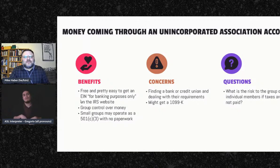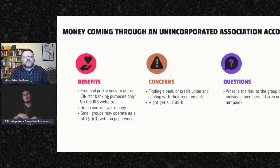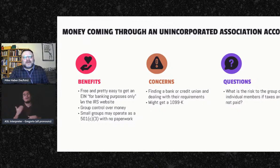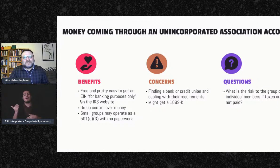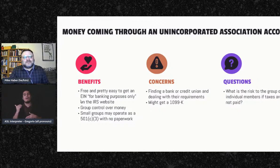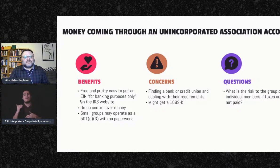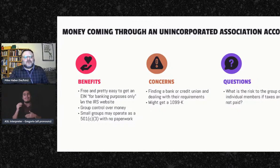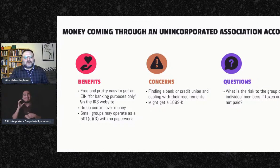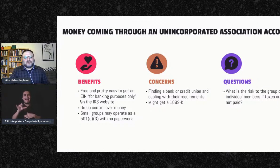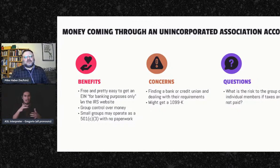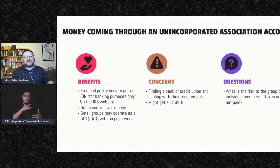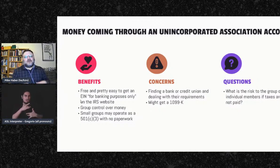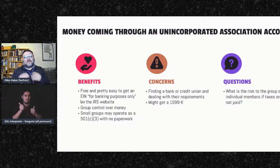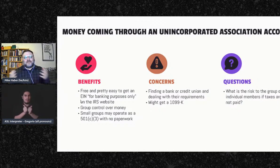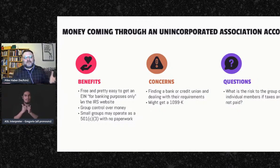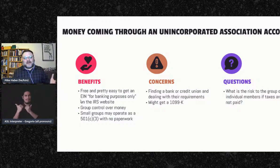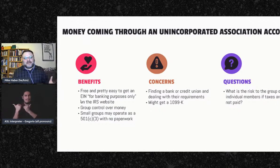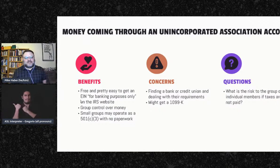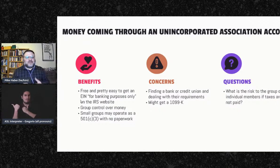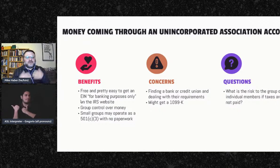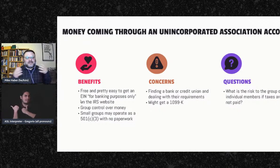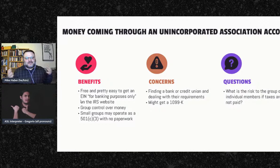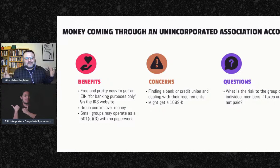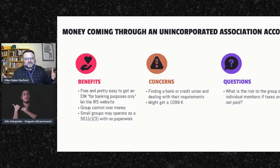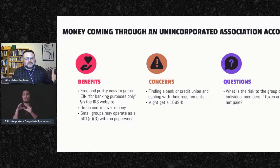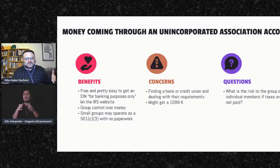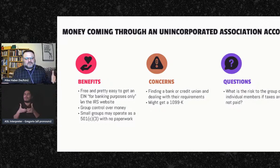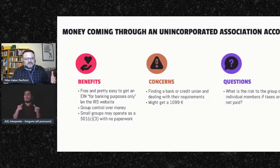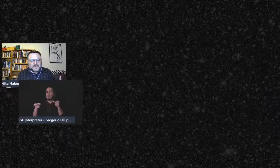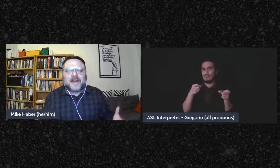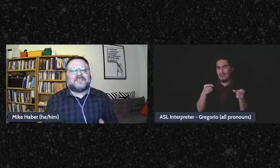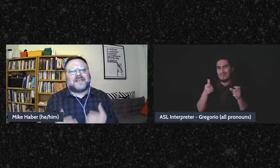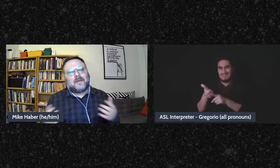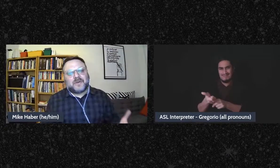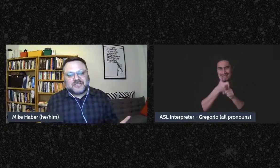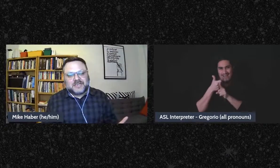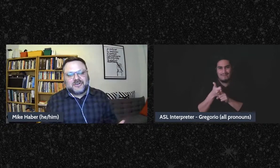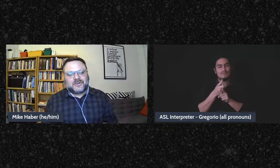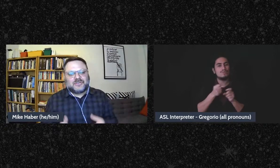the group gets control over their money so you can kind of set up procedures